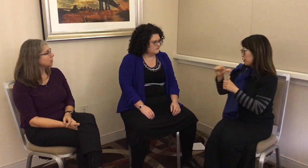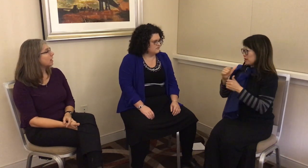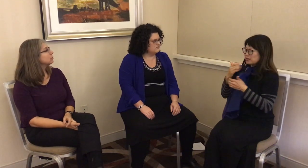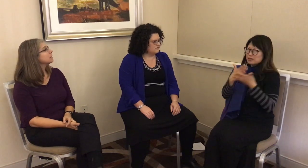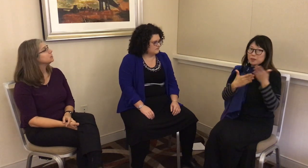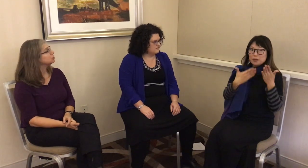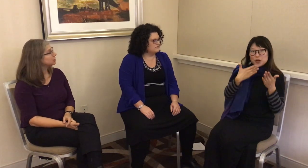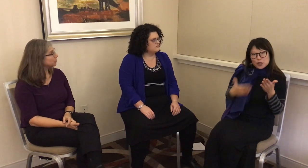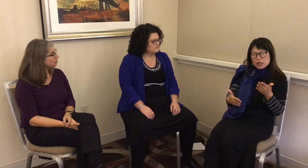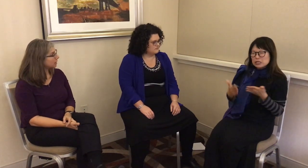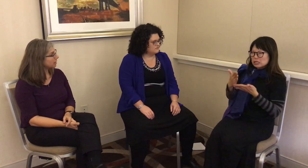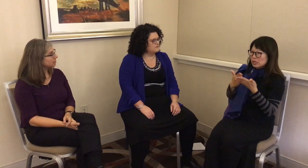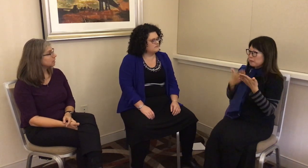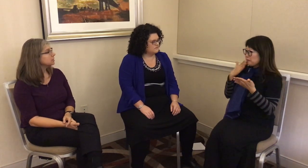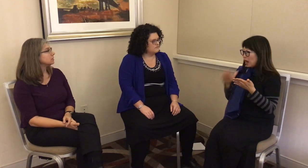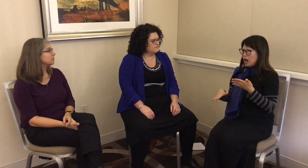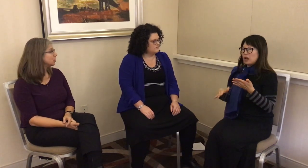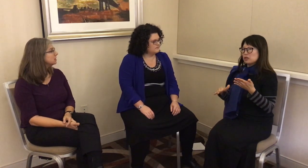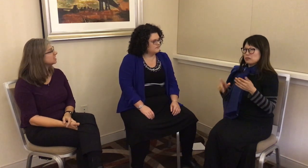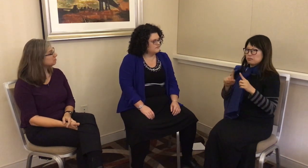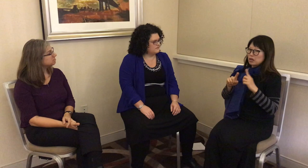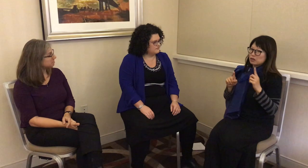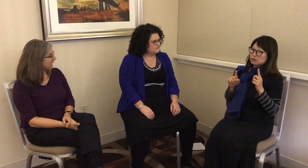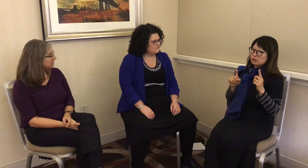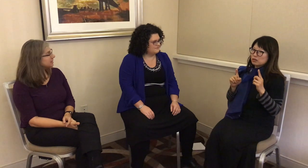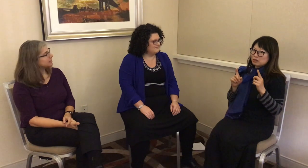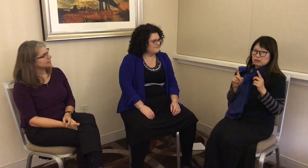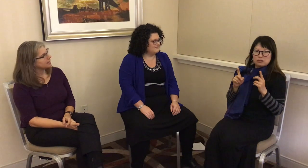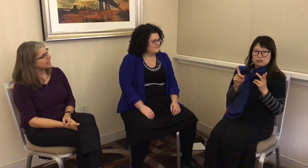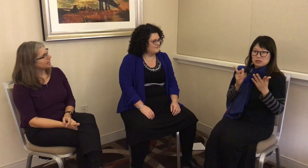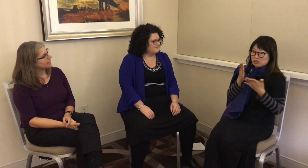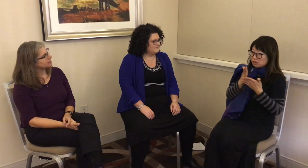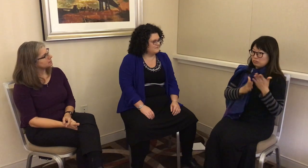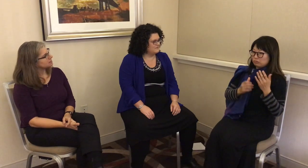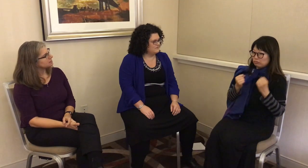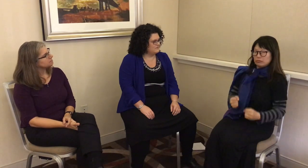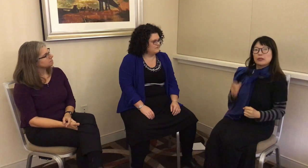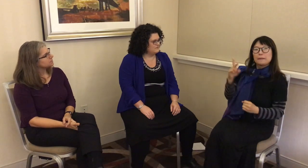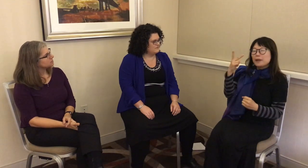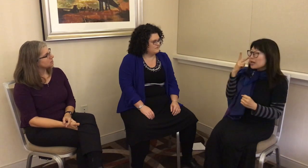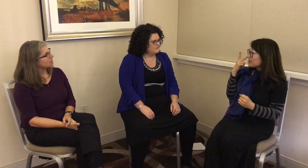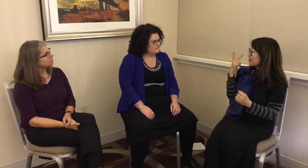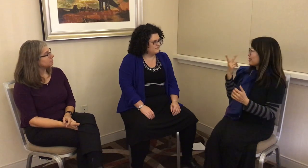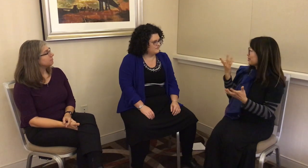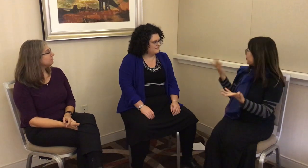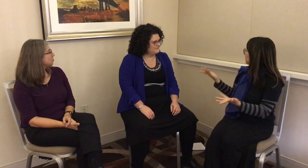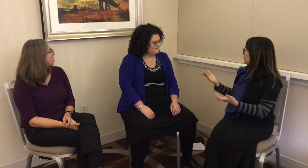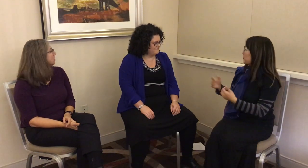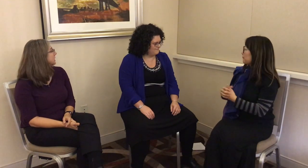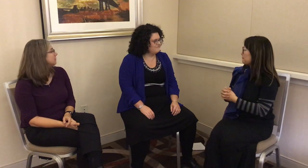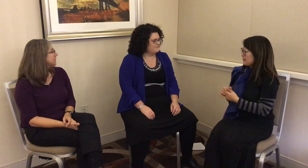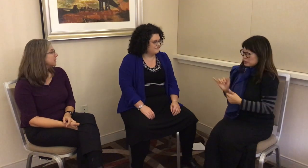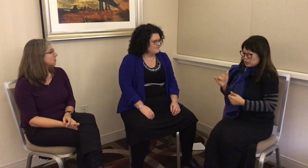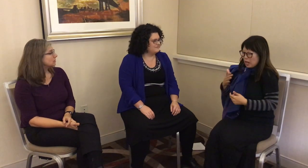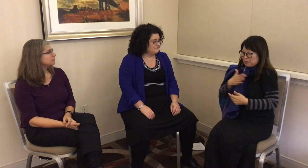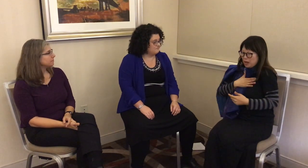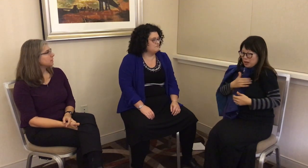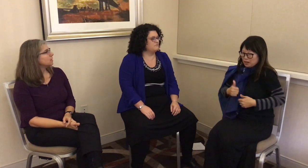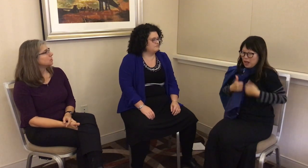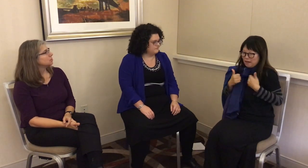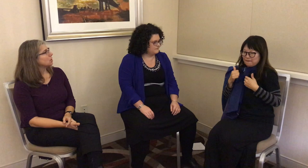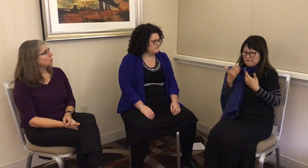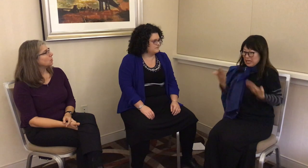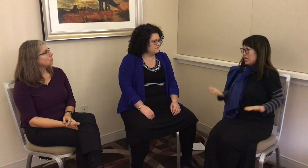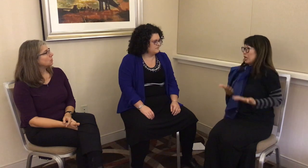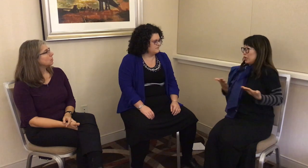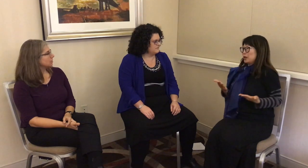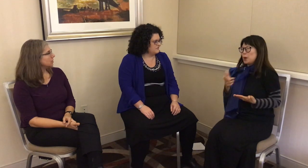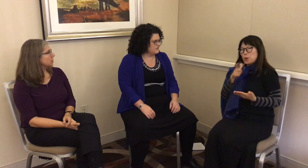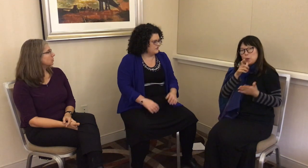you have a relationship with one another – some good, some bad, and some strongly political,